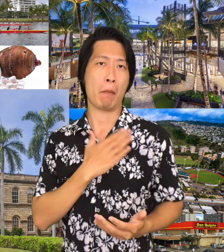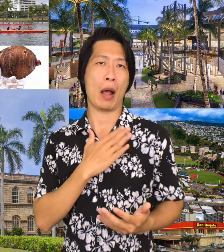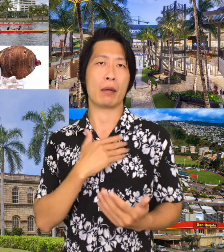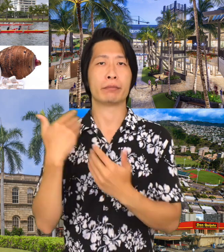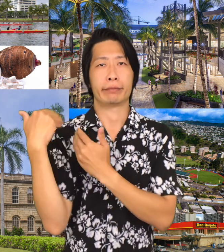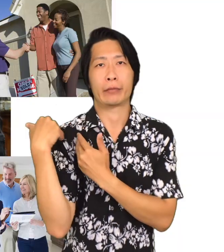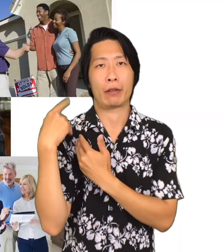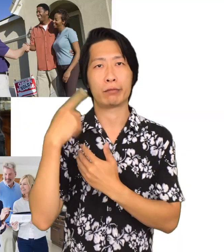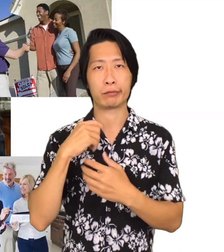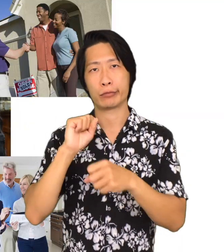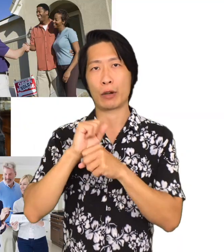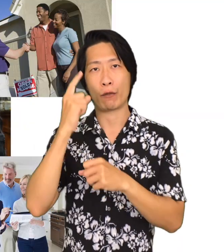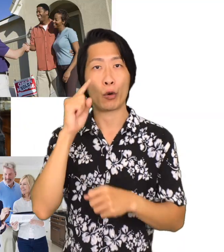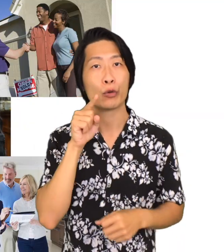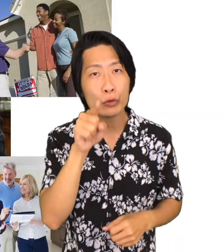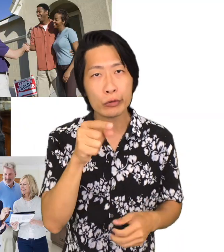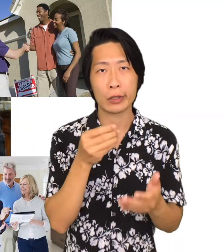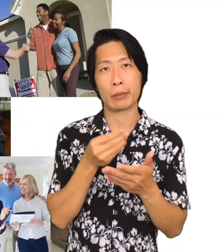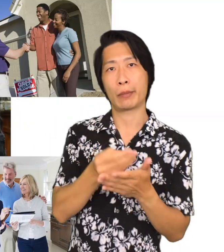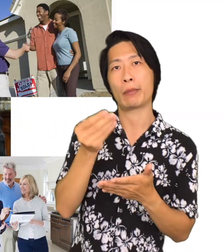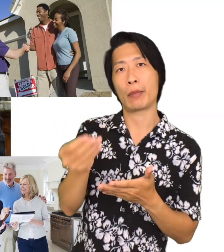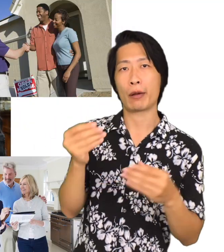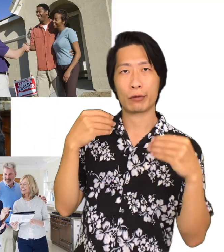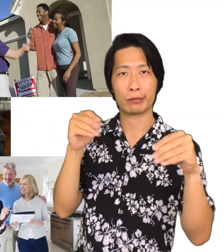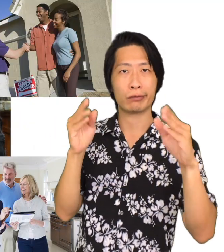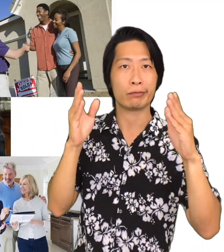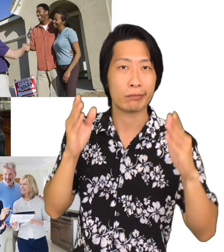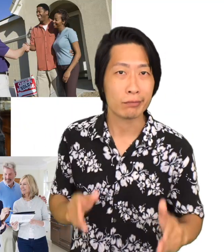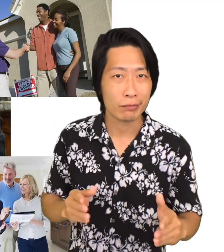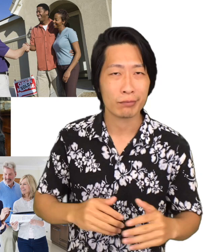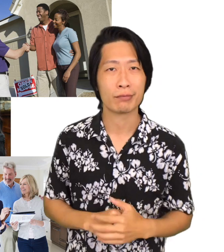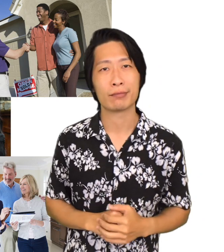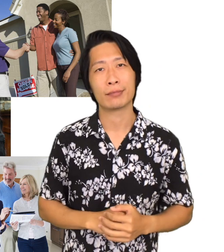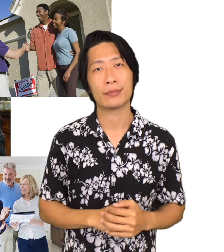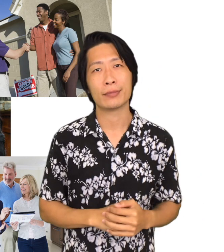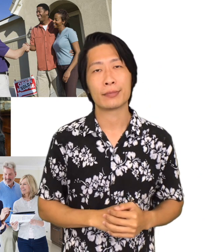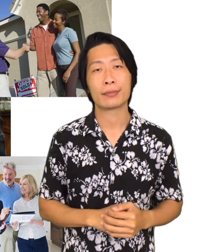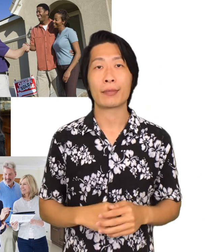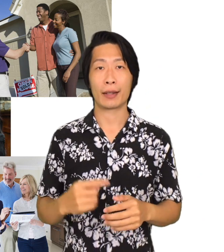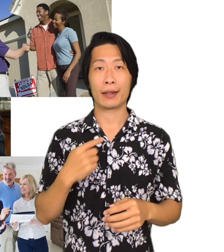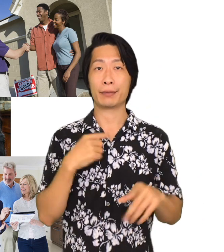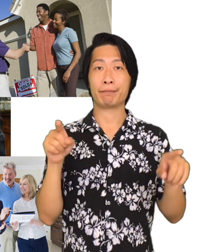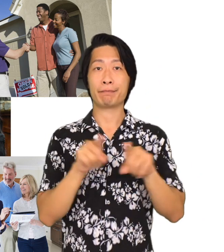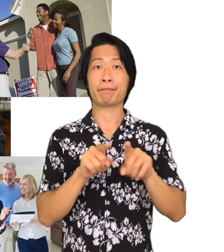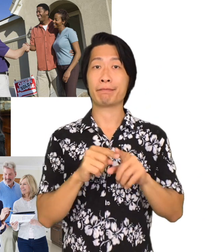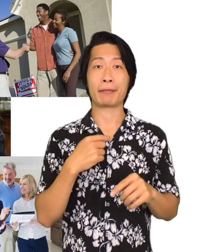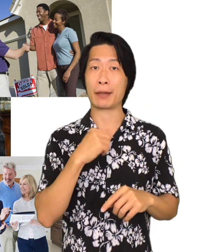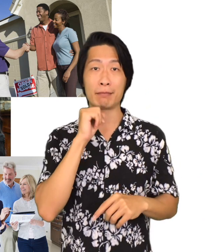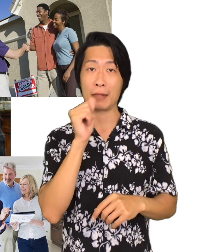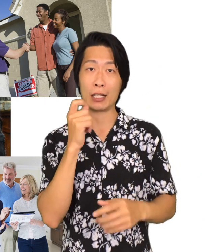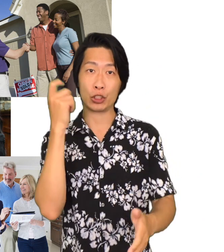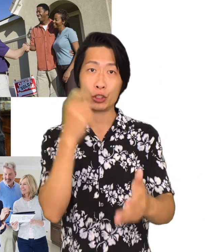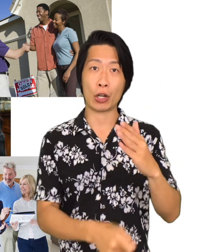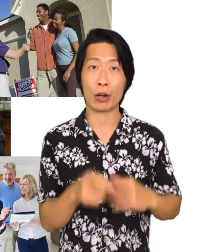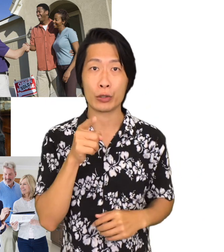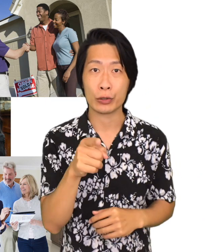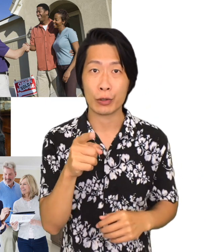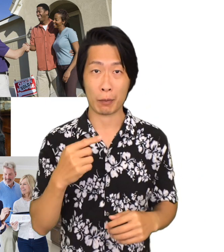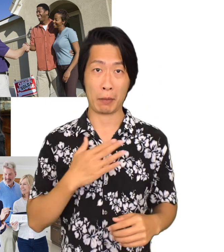Finding out as much information about the neighborhood and home as part of my job to you as the buyer's real estate agent.